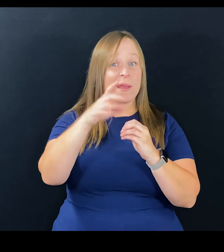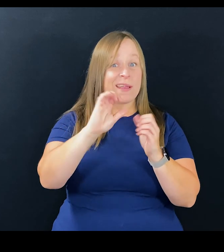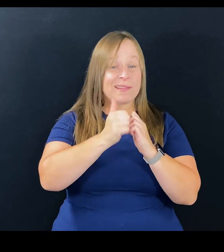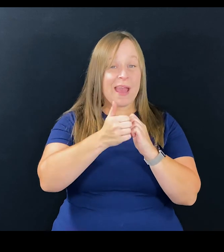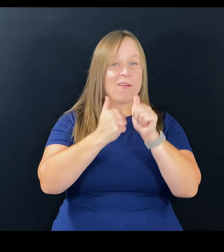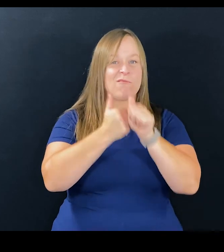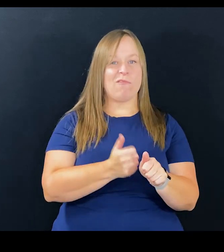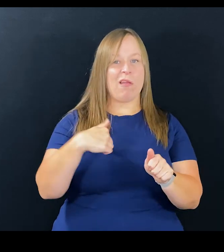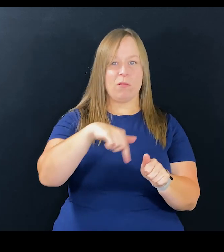To listen to more